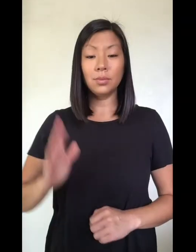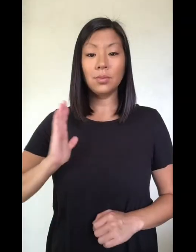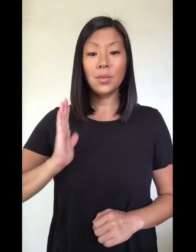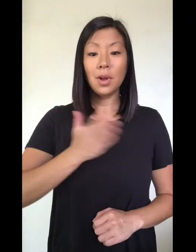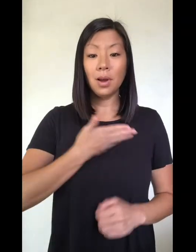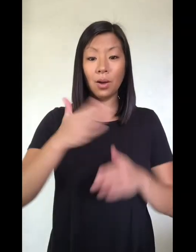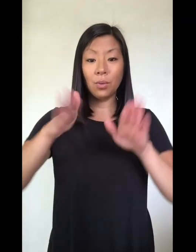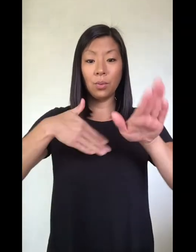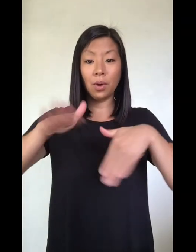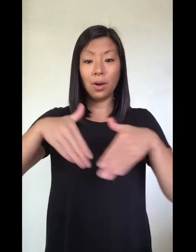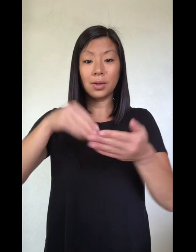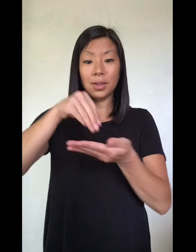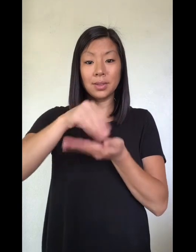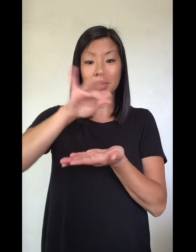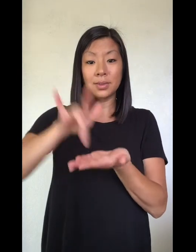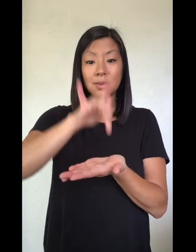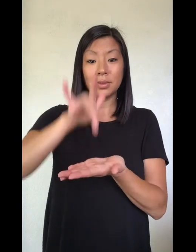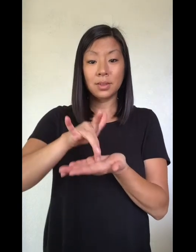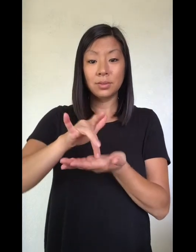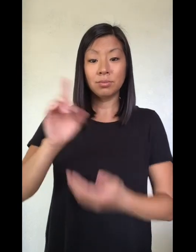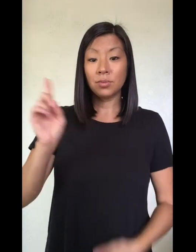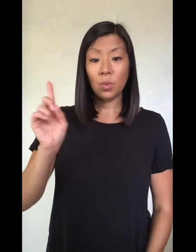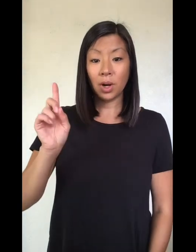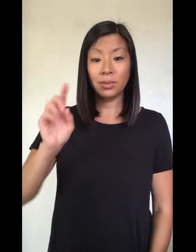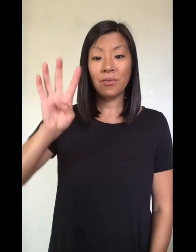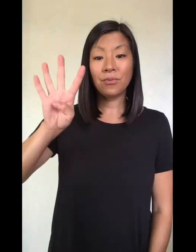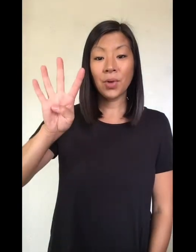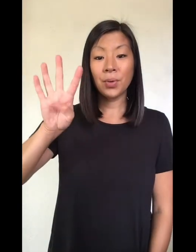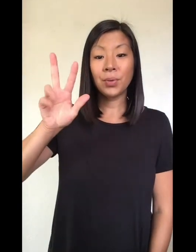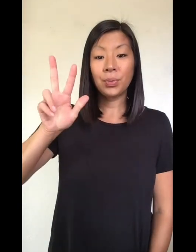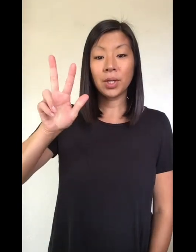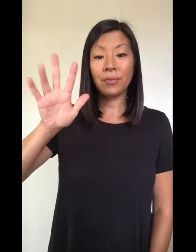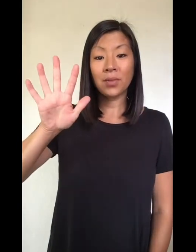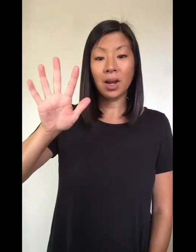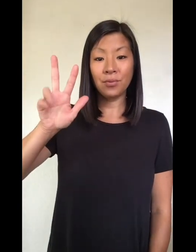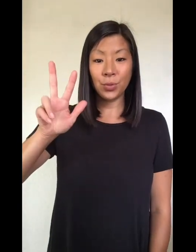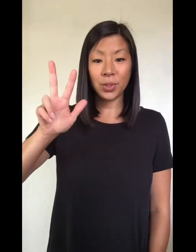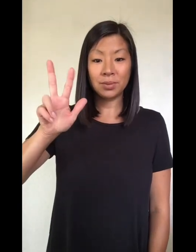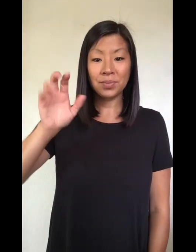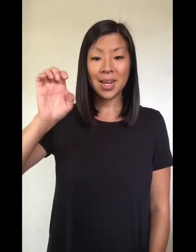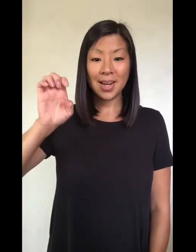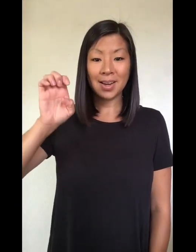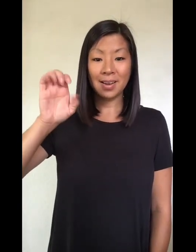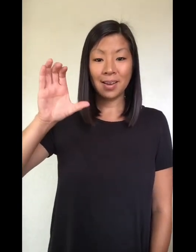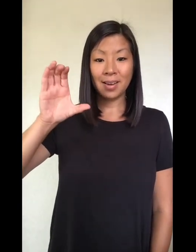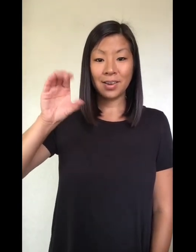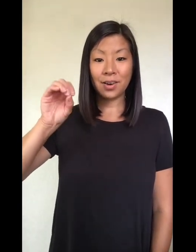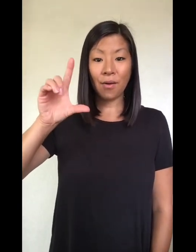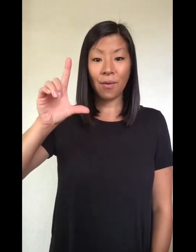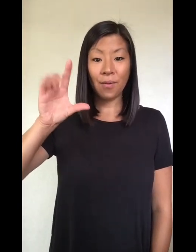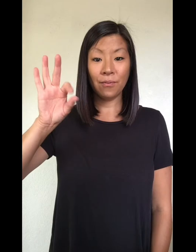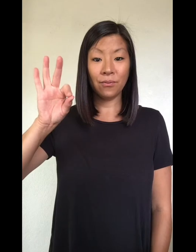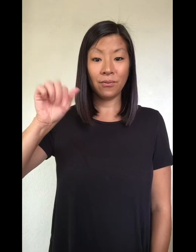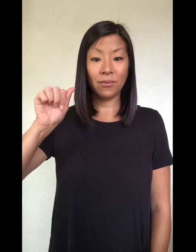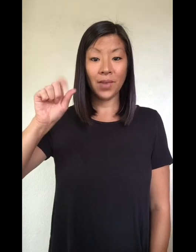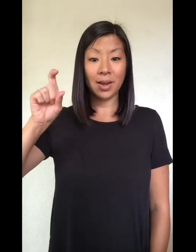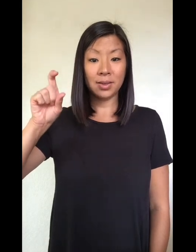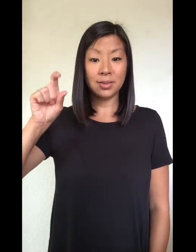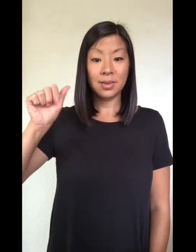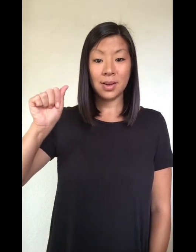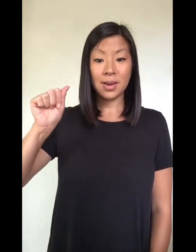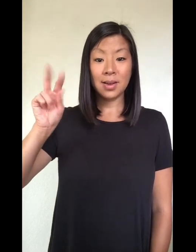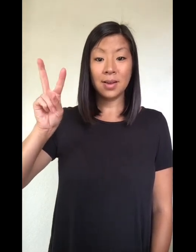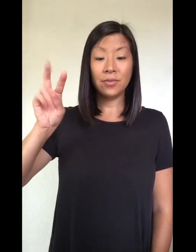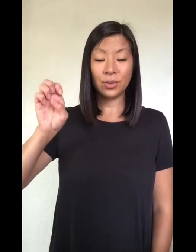Our Walk-in Center at 4353 E Colfax Ave will continue in-person